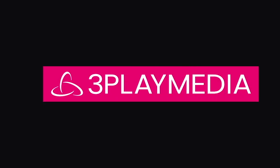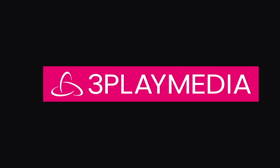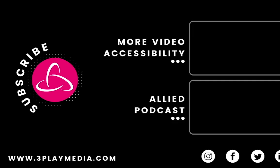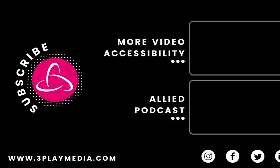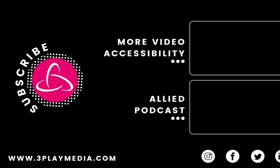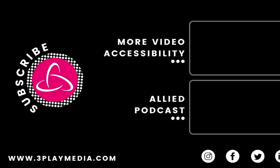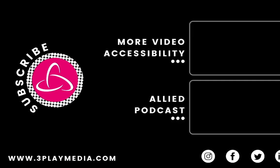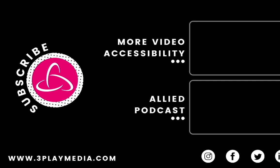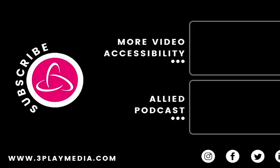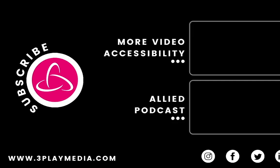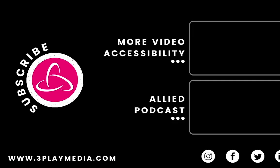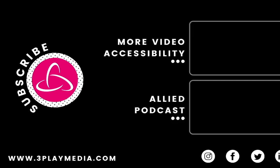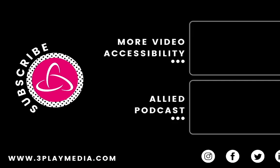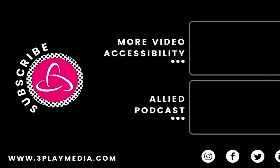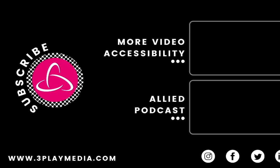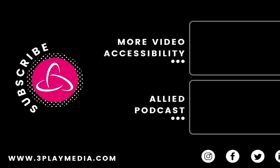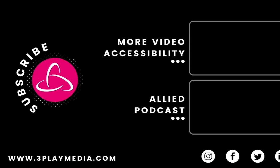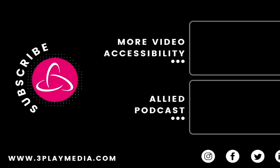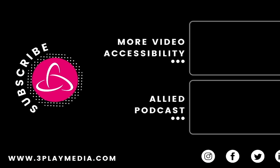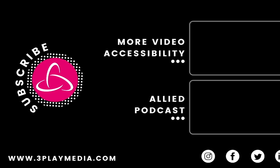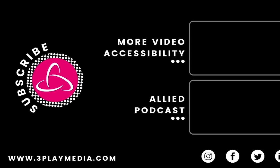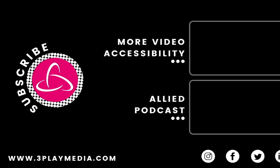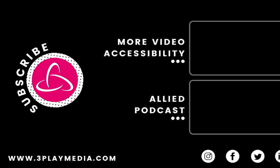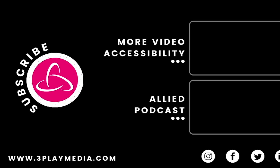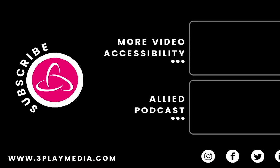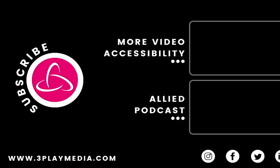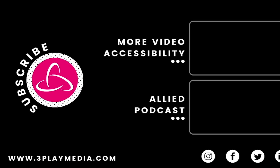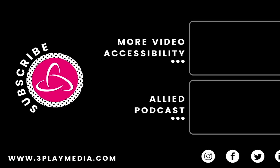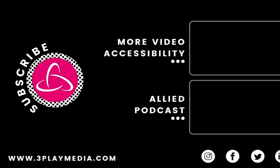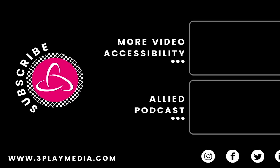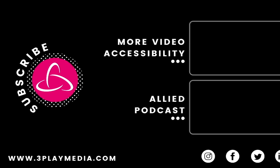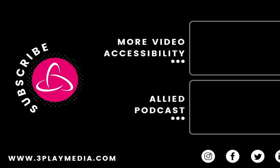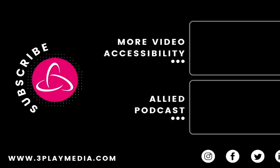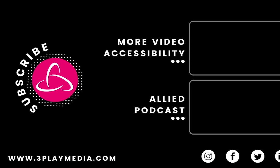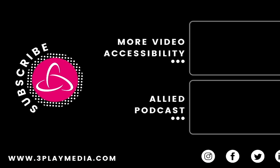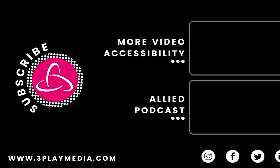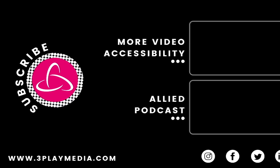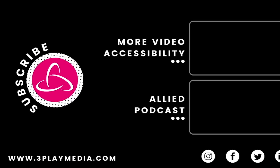for asking great questions, and for being a part of today's discussion. Thank you again so much,